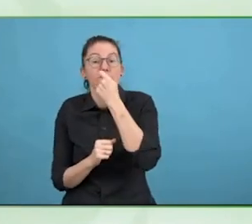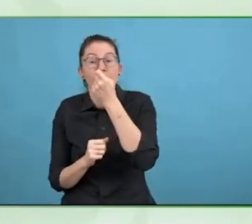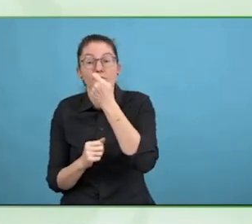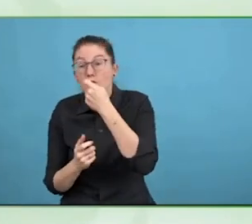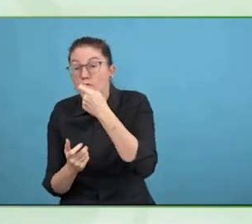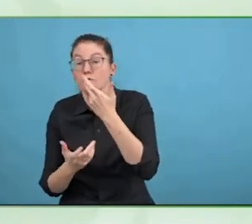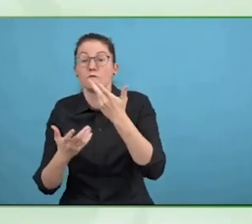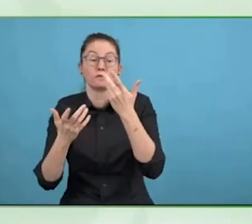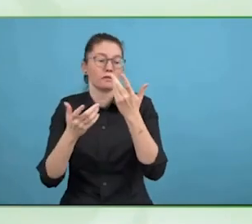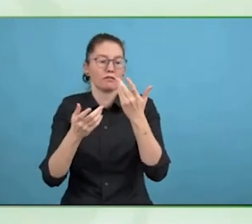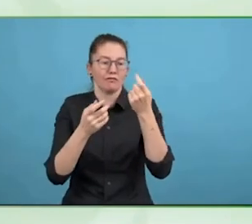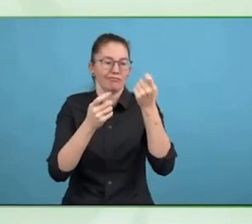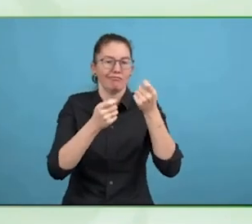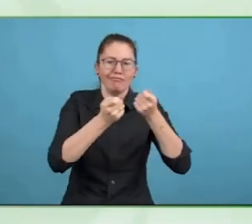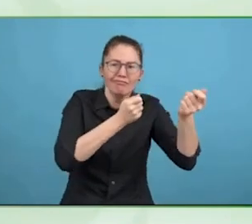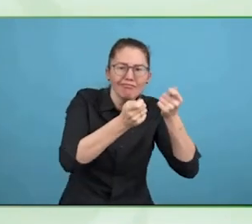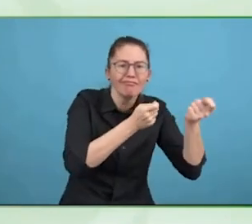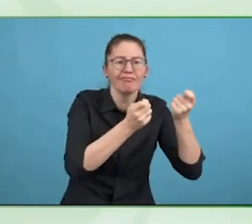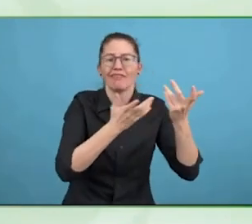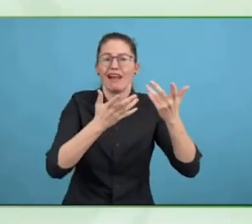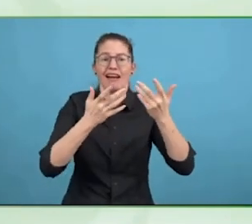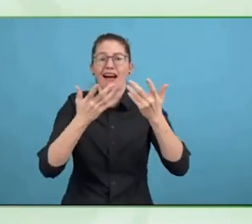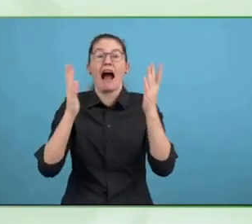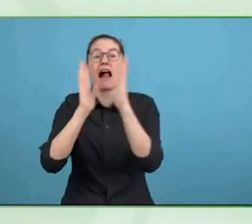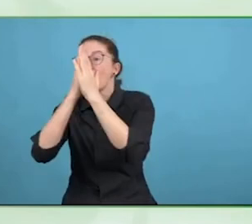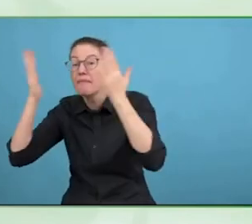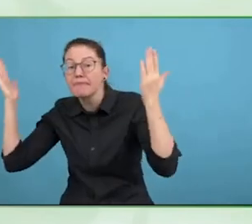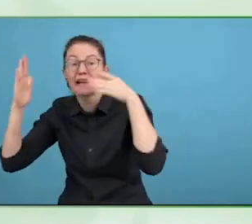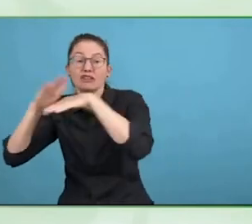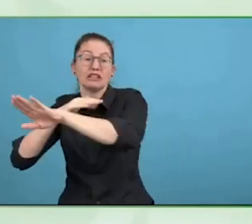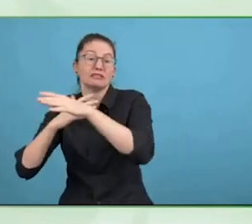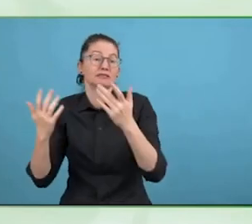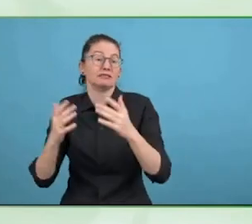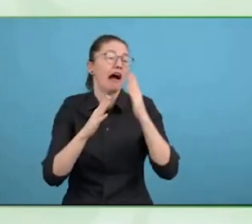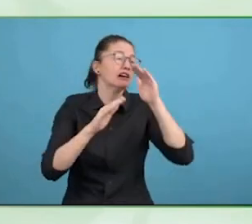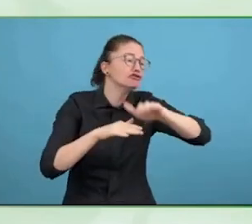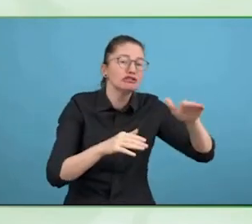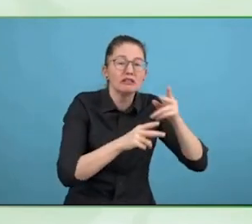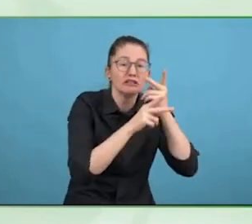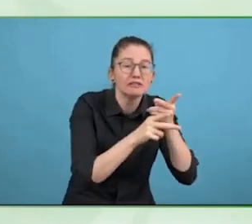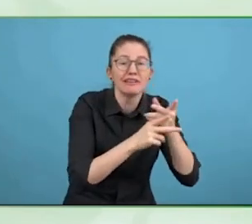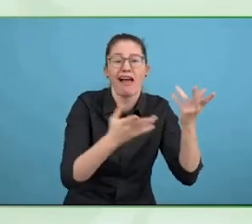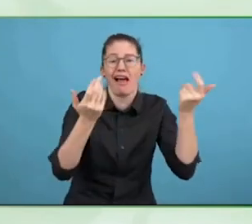What I have been talking about is the international law, which covers are supposed to transpose.